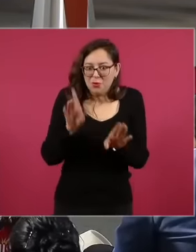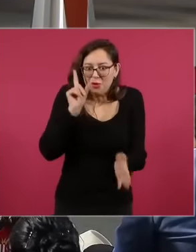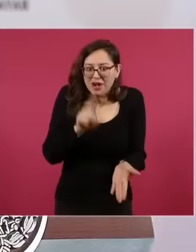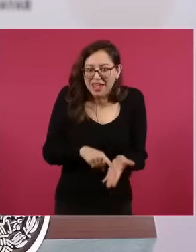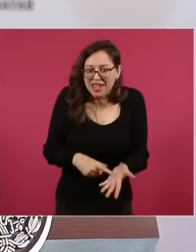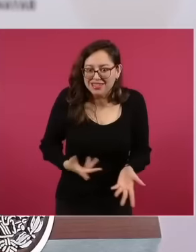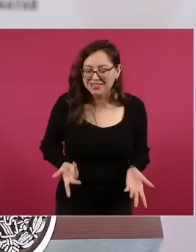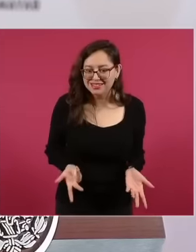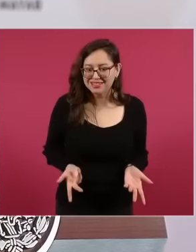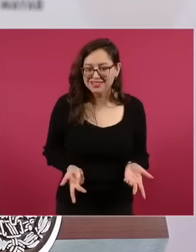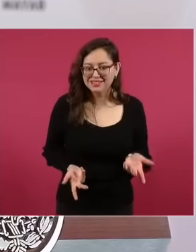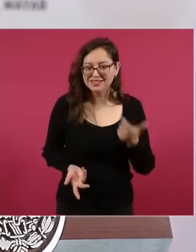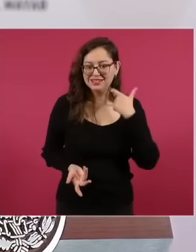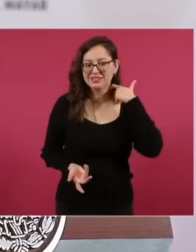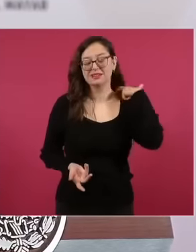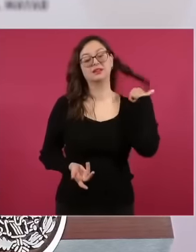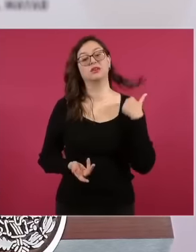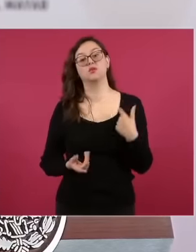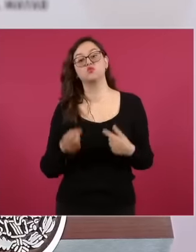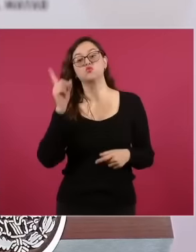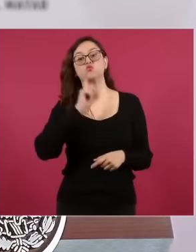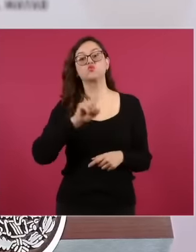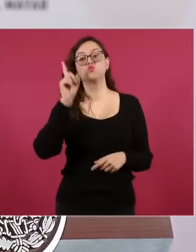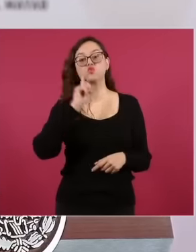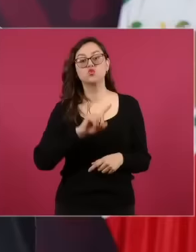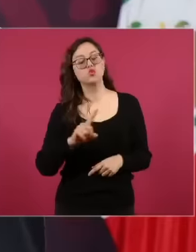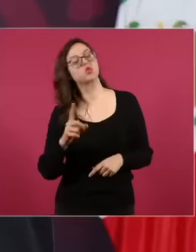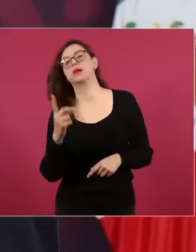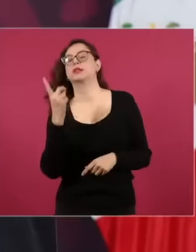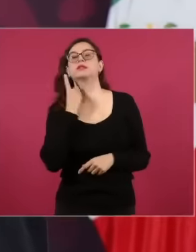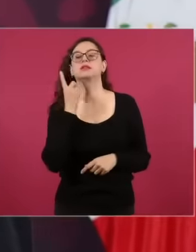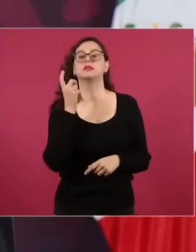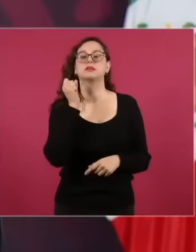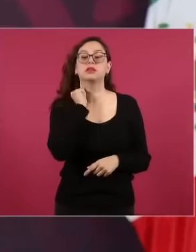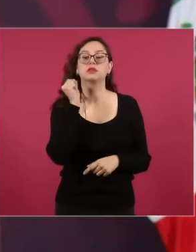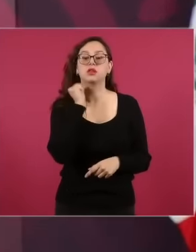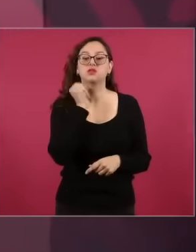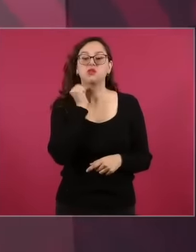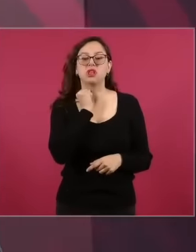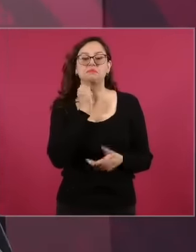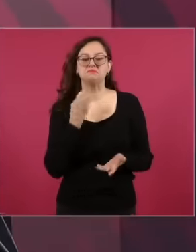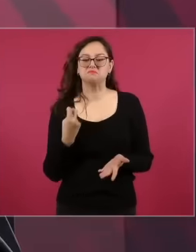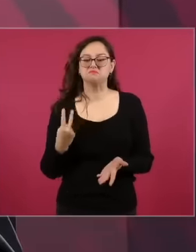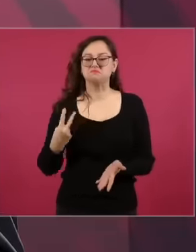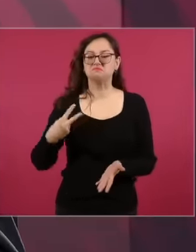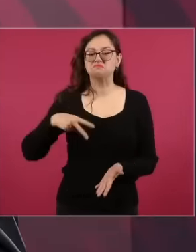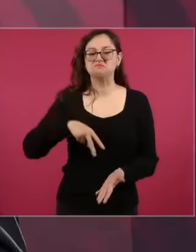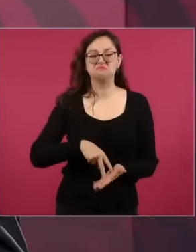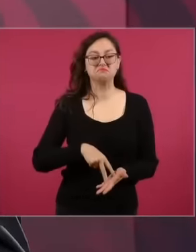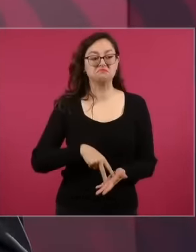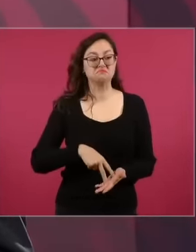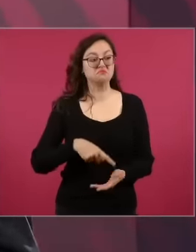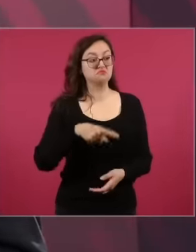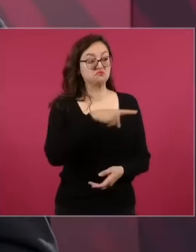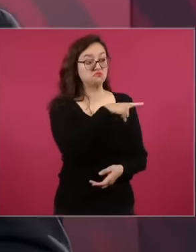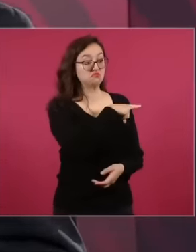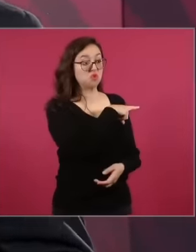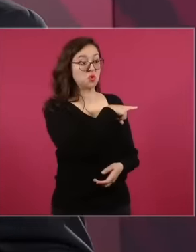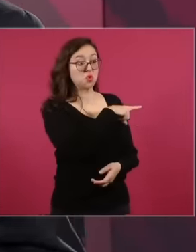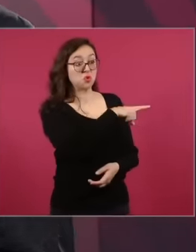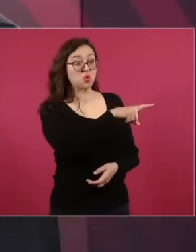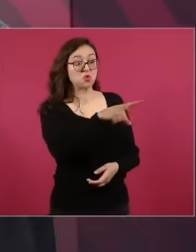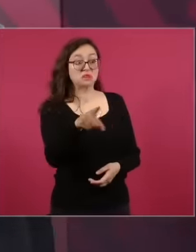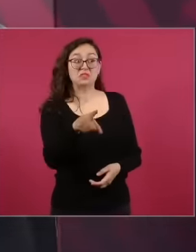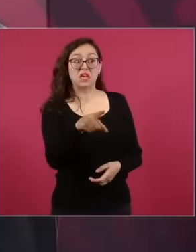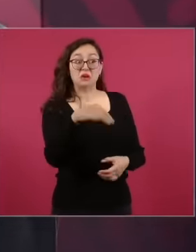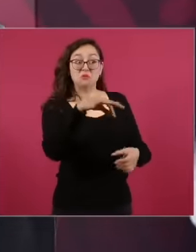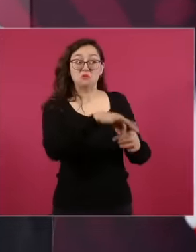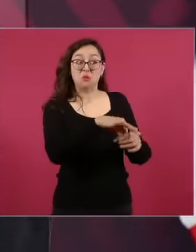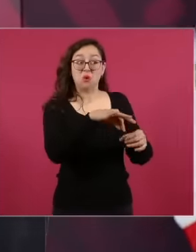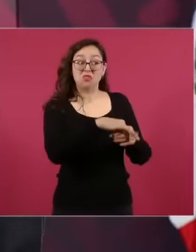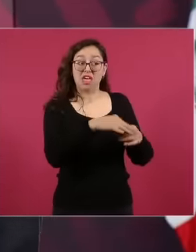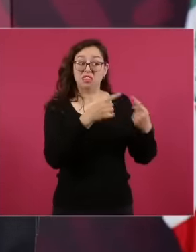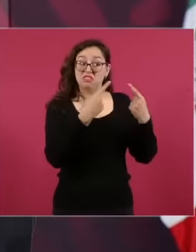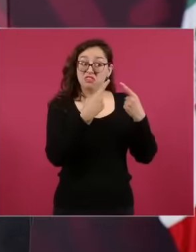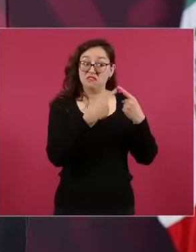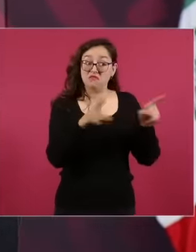of the conservative bloc to say whoever votes against or whoever believes deserves to be